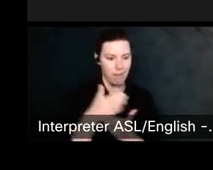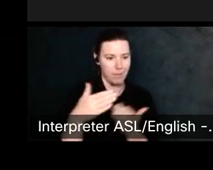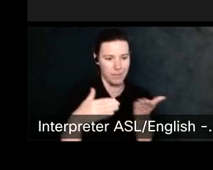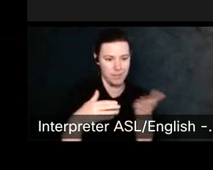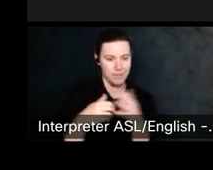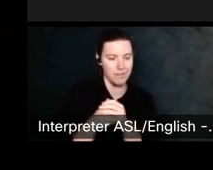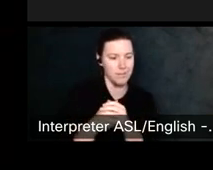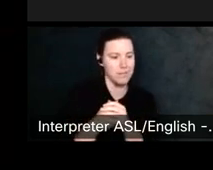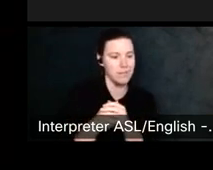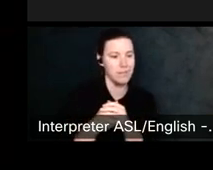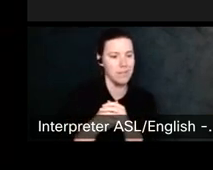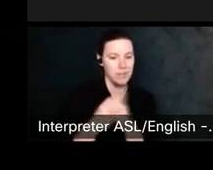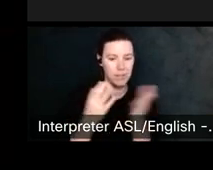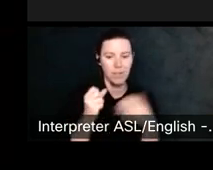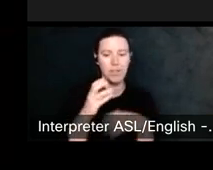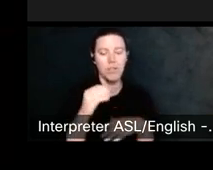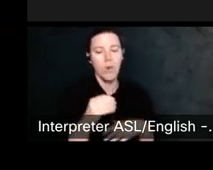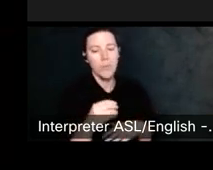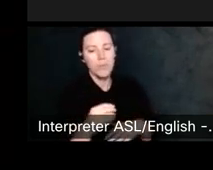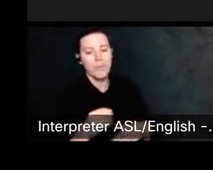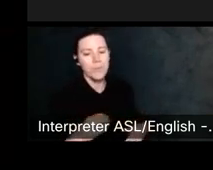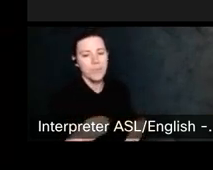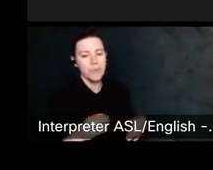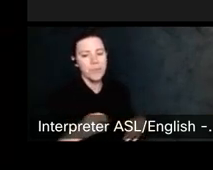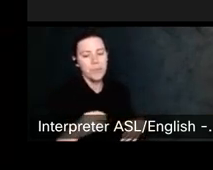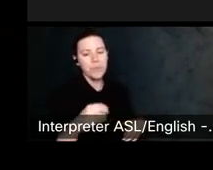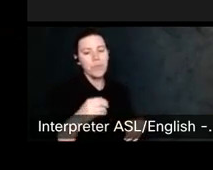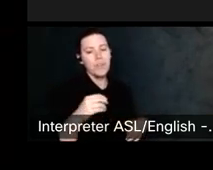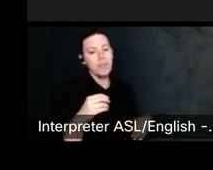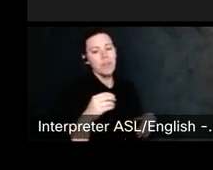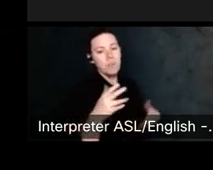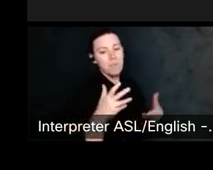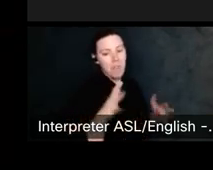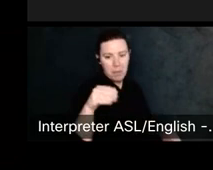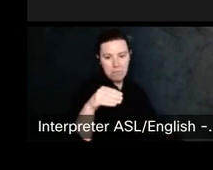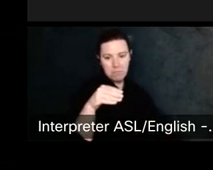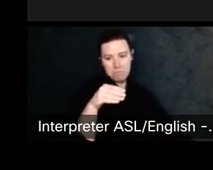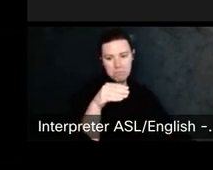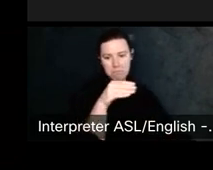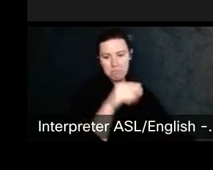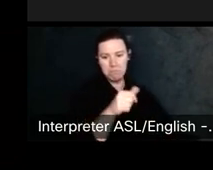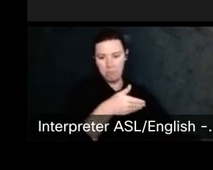So, he was commissioned to do a piece at Massachusetts.